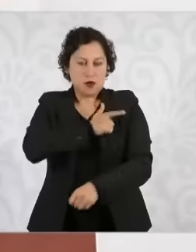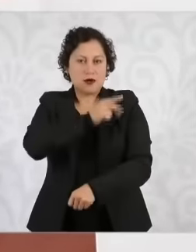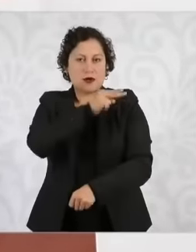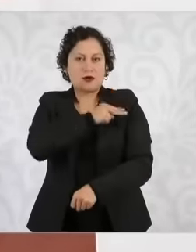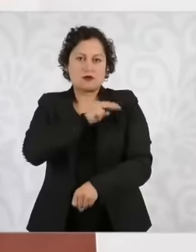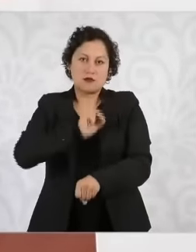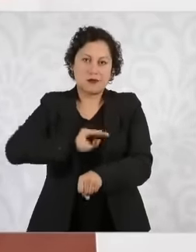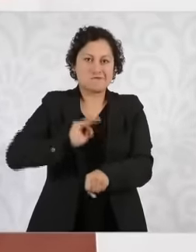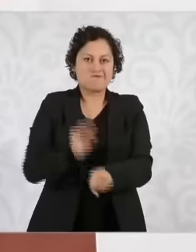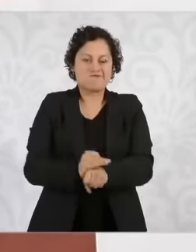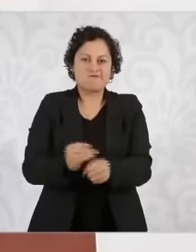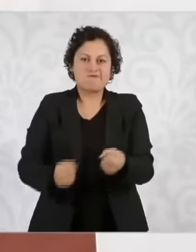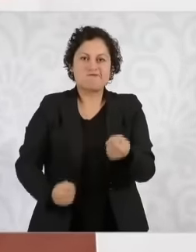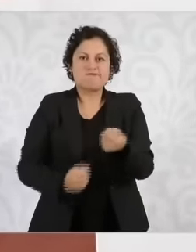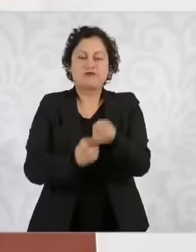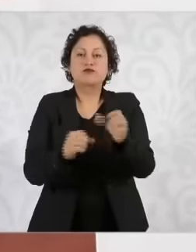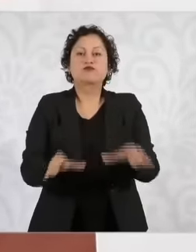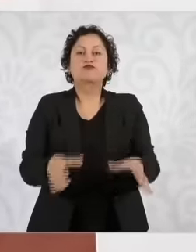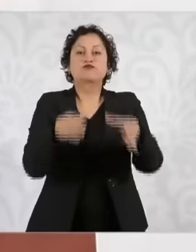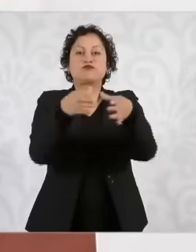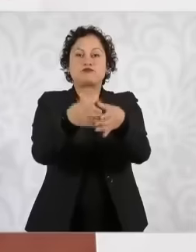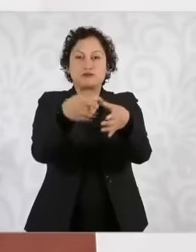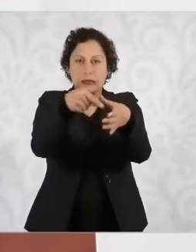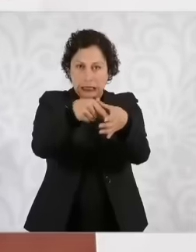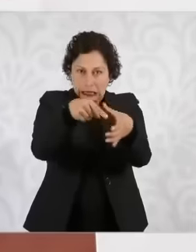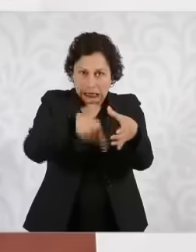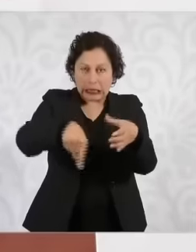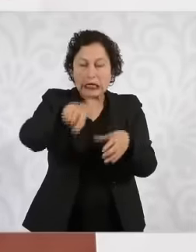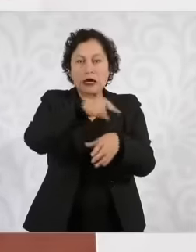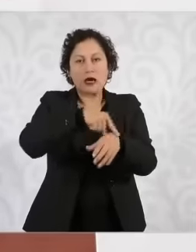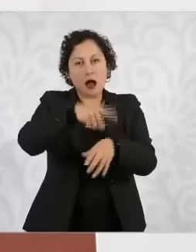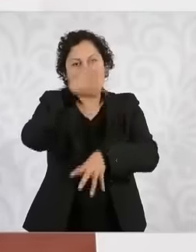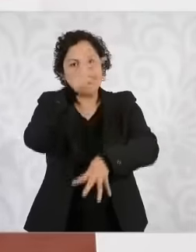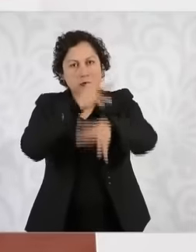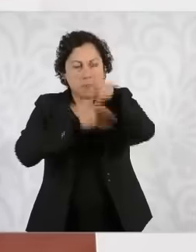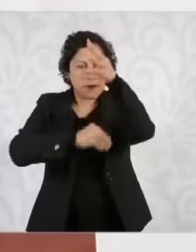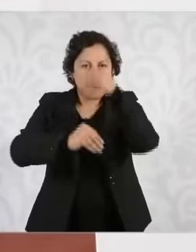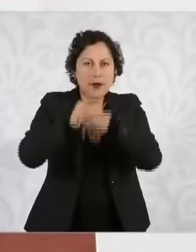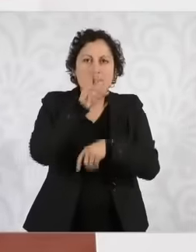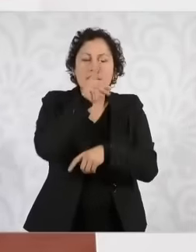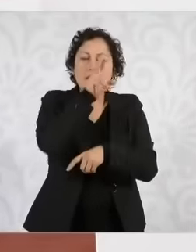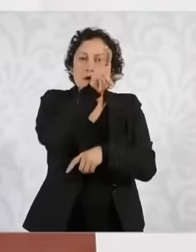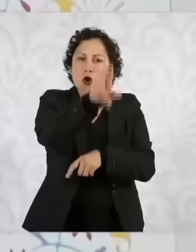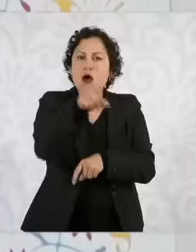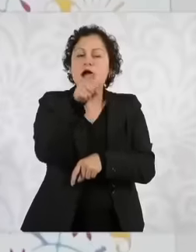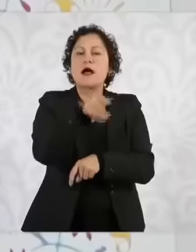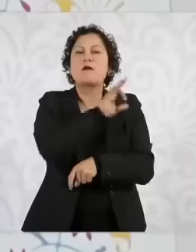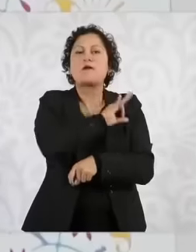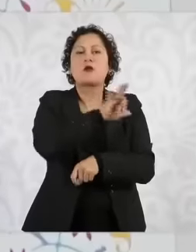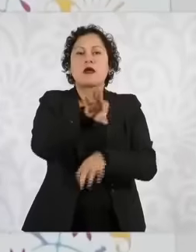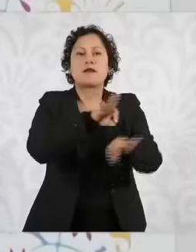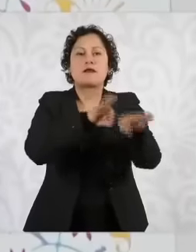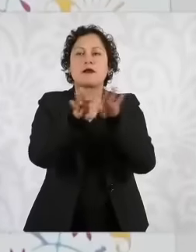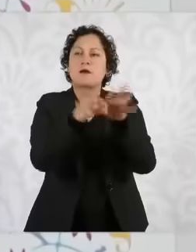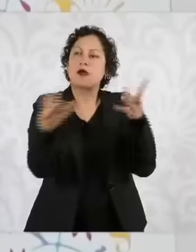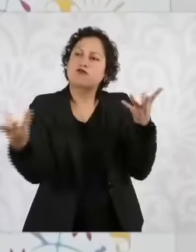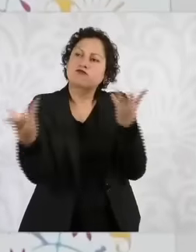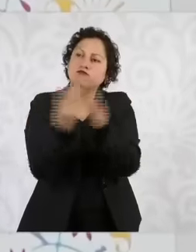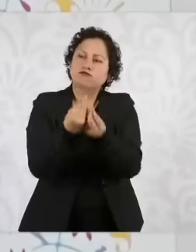of closeness to the citizens and at the same time of surveillance and a preventive force and also as